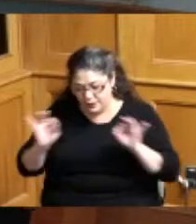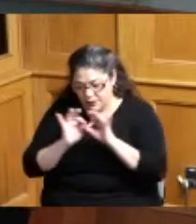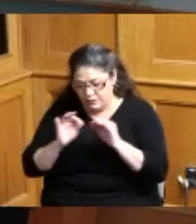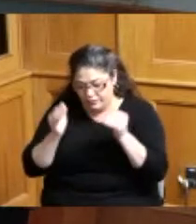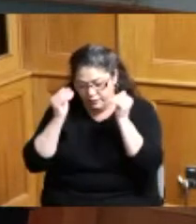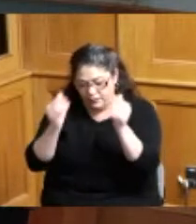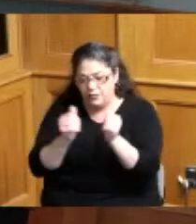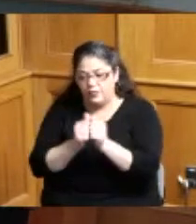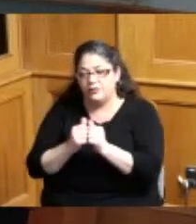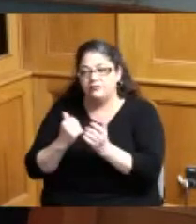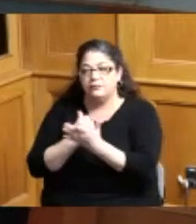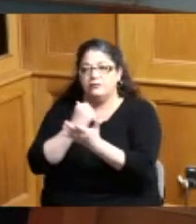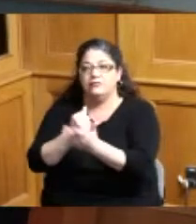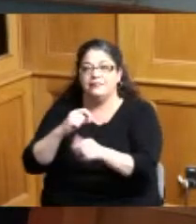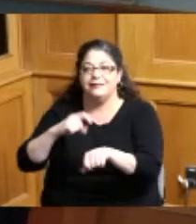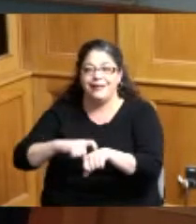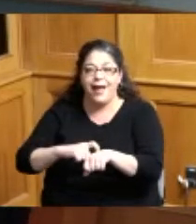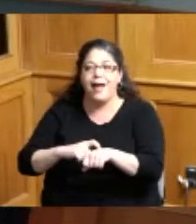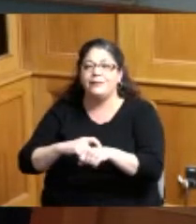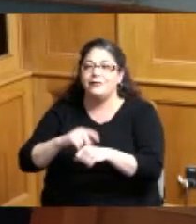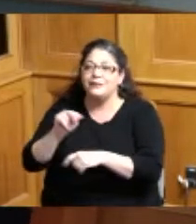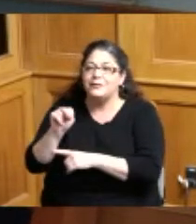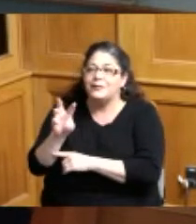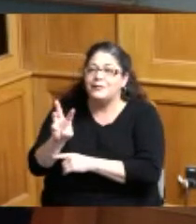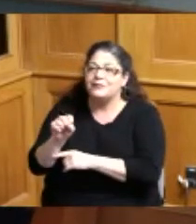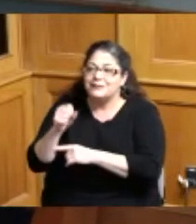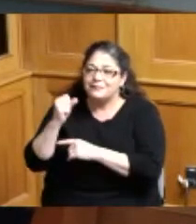at a time when we just see a lot of negative and these young people